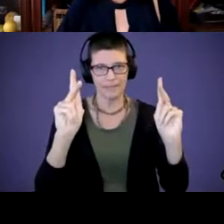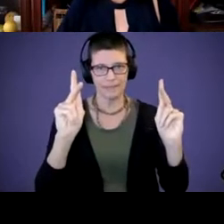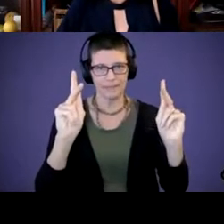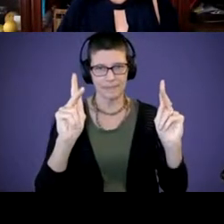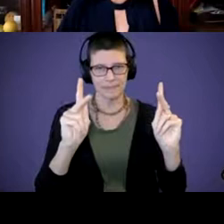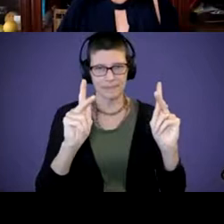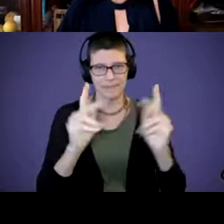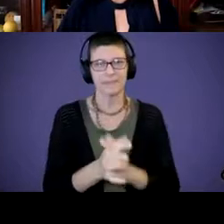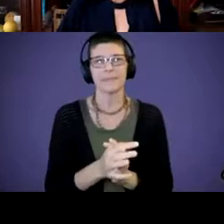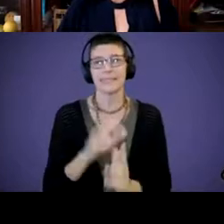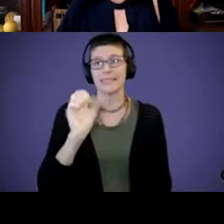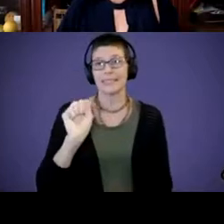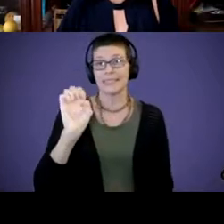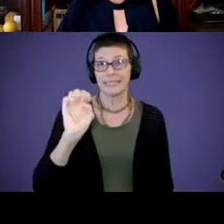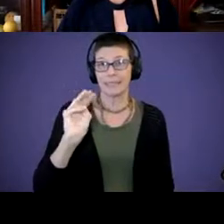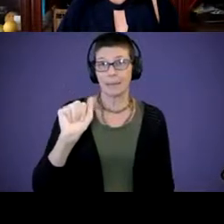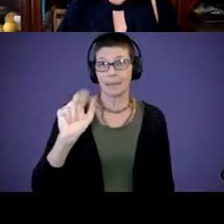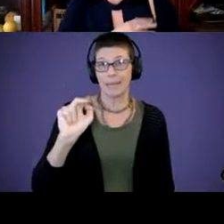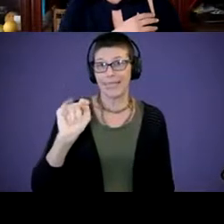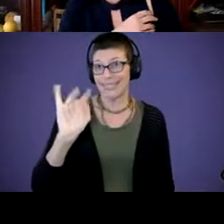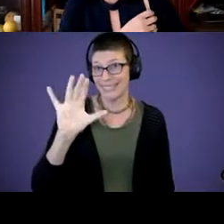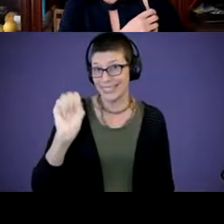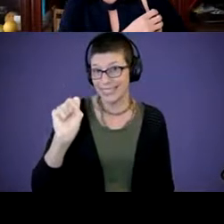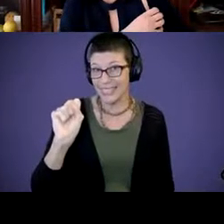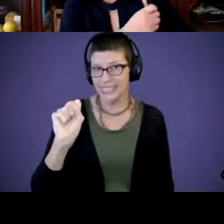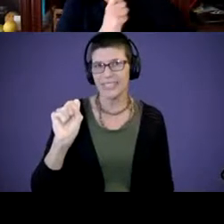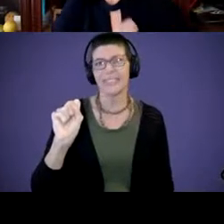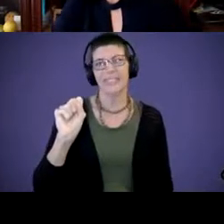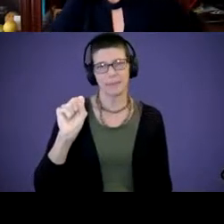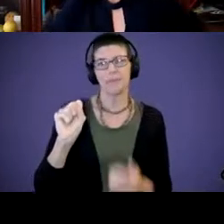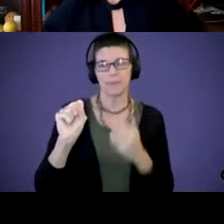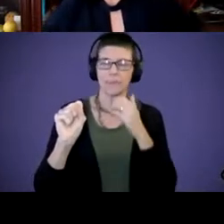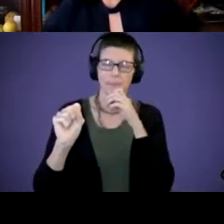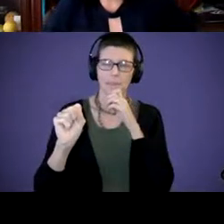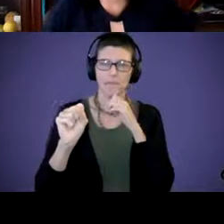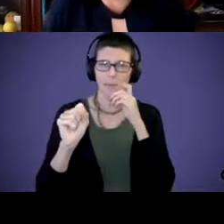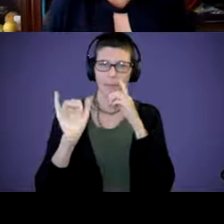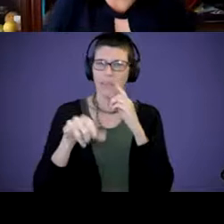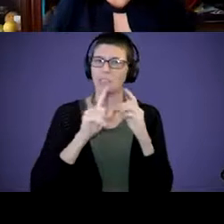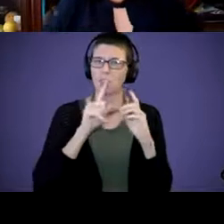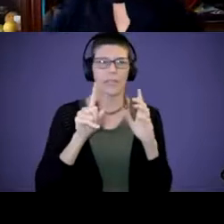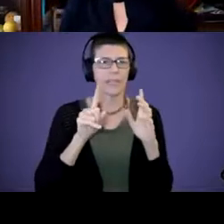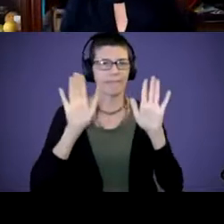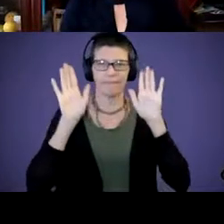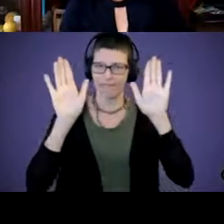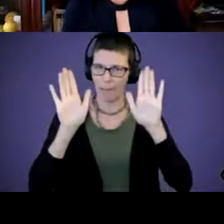Semantics. Well, this is a really, this is a really fabulous, exciting topic, but it's